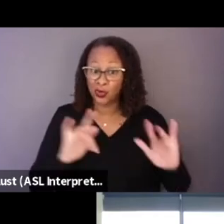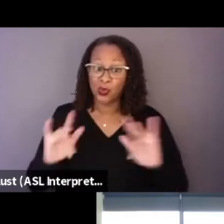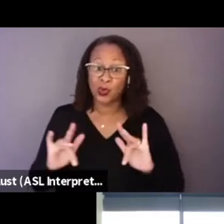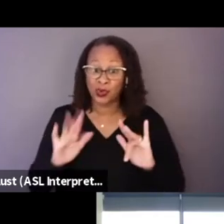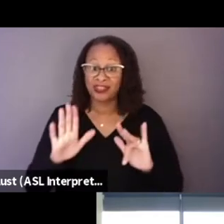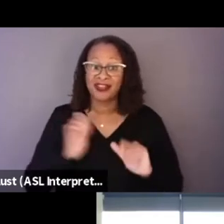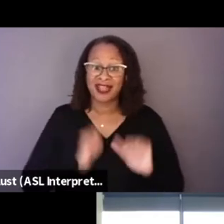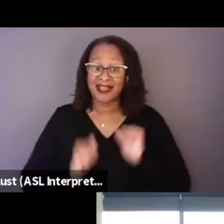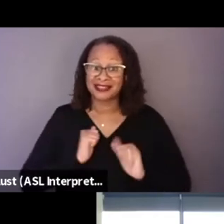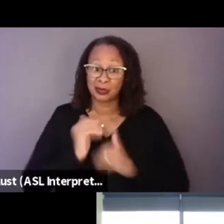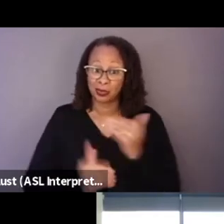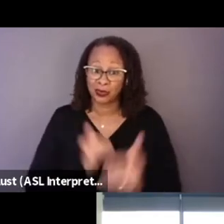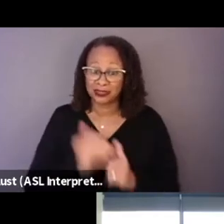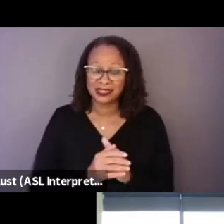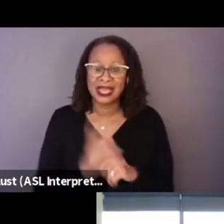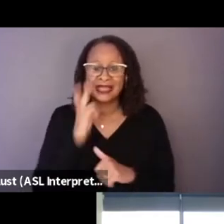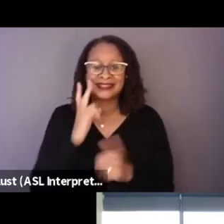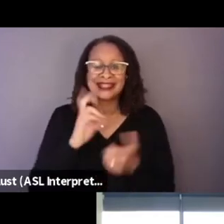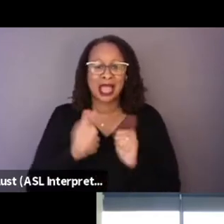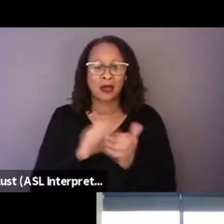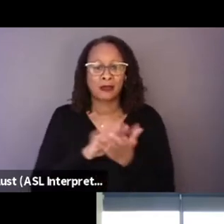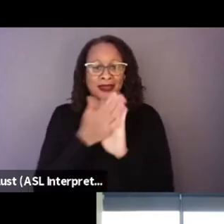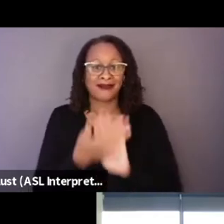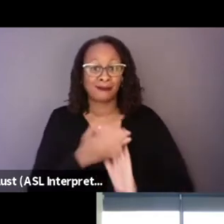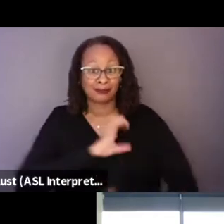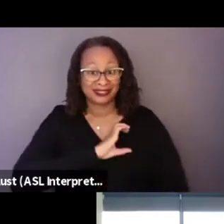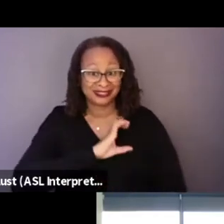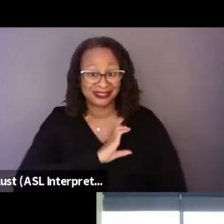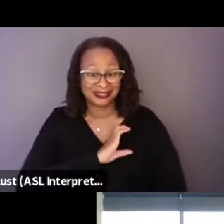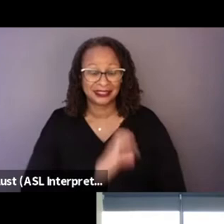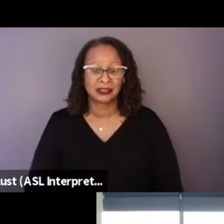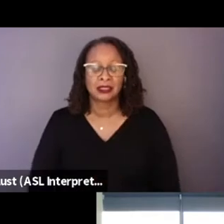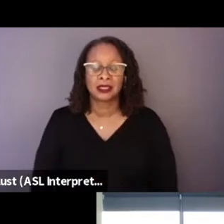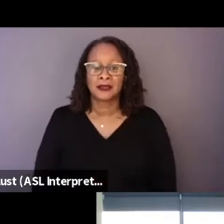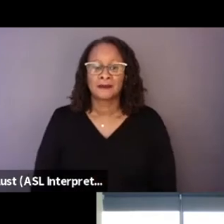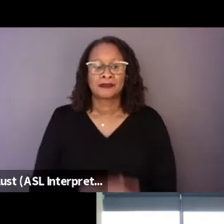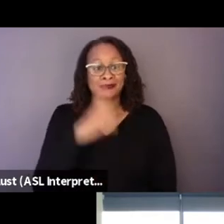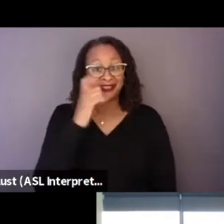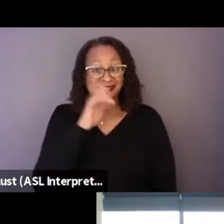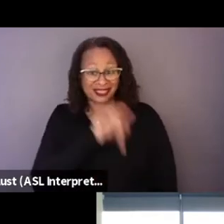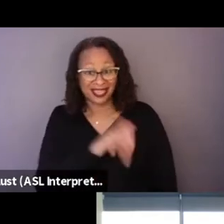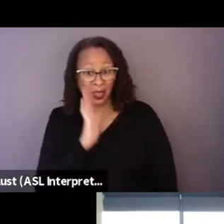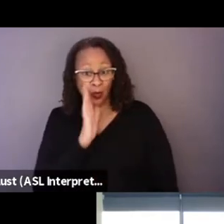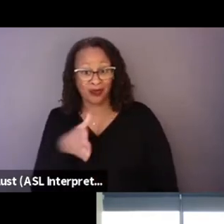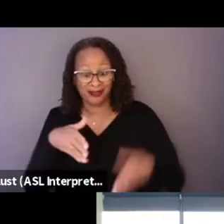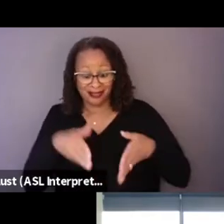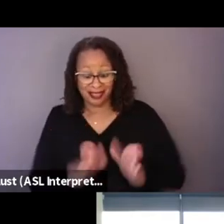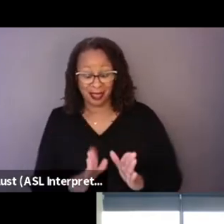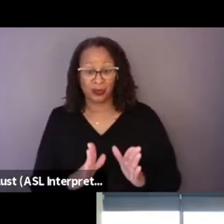and to see how they become policemen, because that will let us see, as viewers,